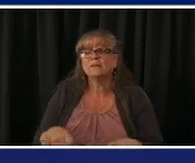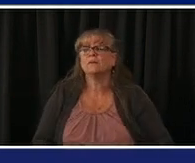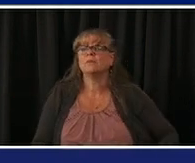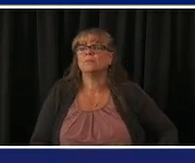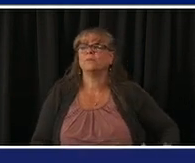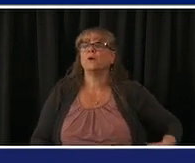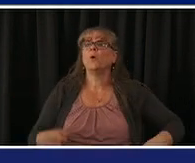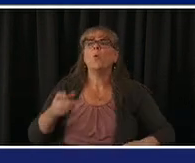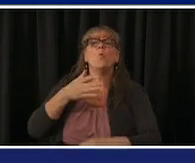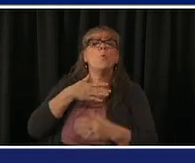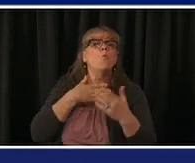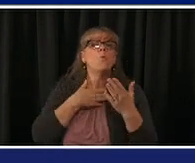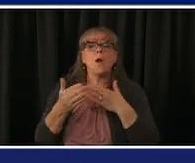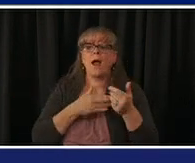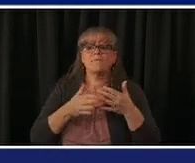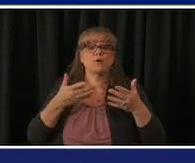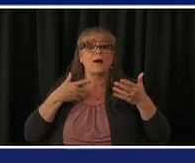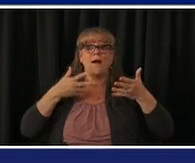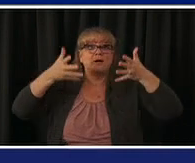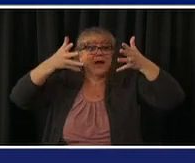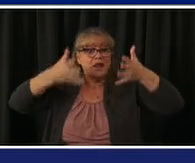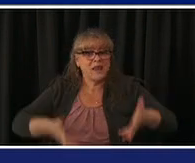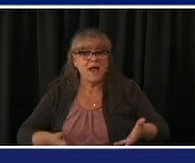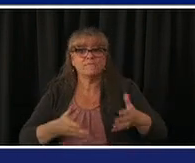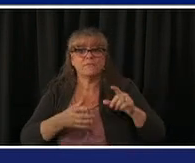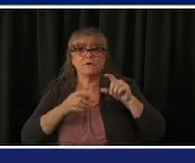equity clinics that's where we use that surge capacity of those drive-through sites so they're